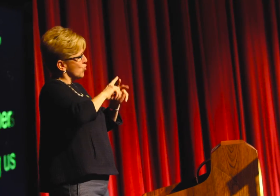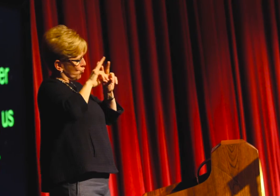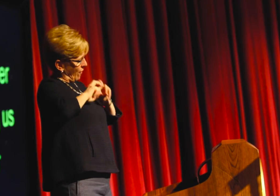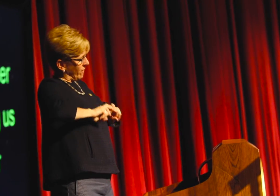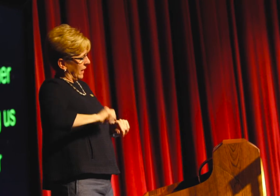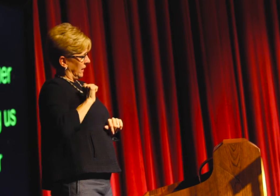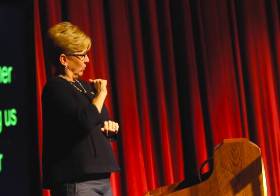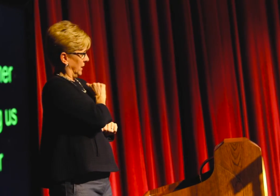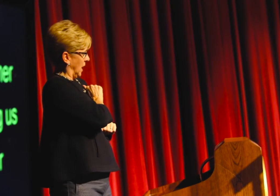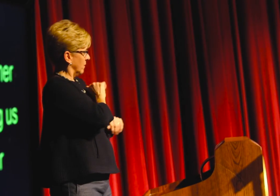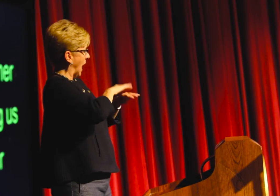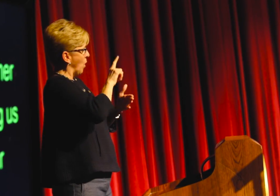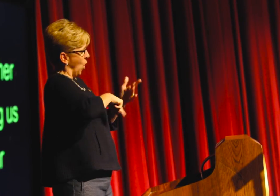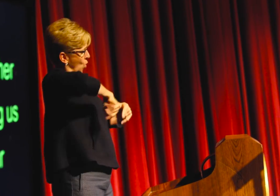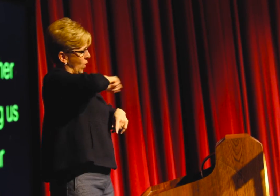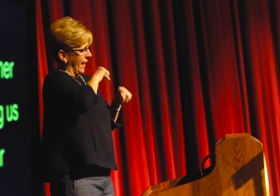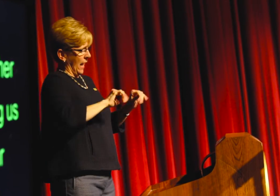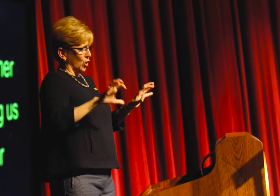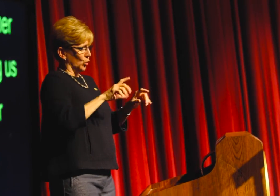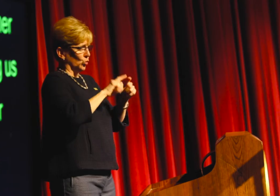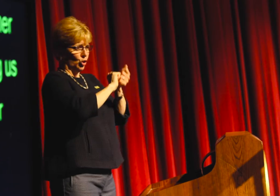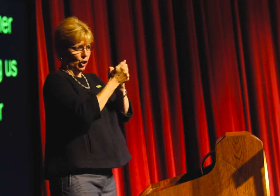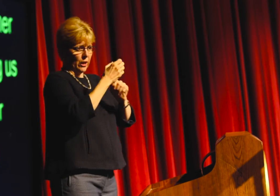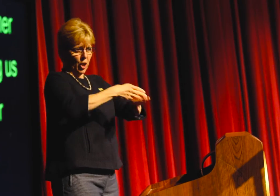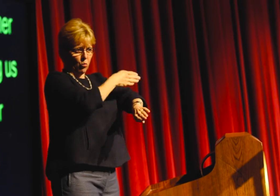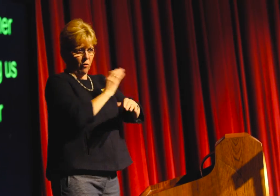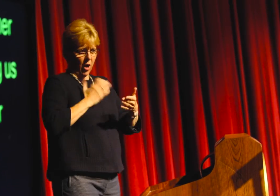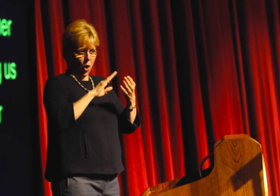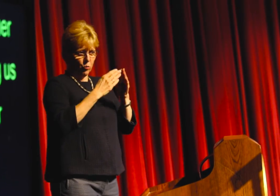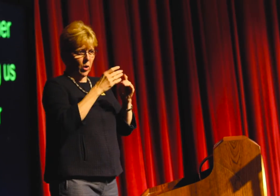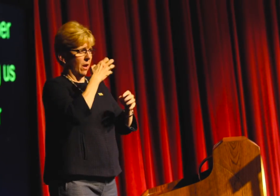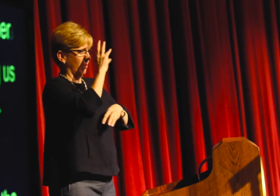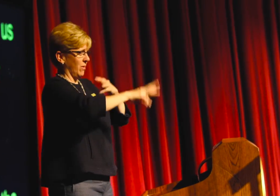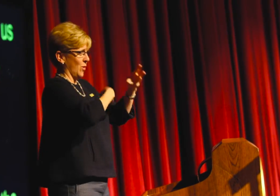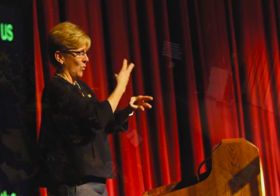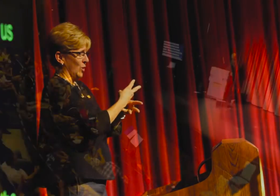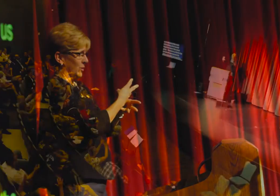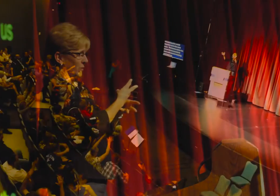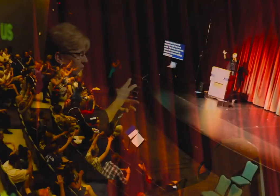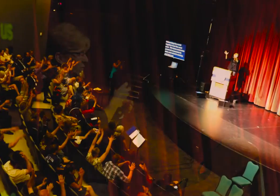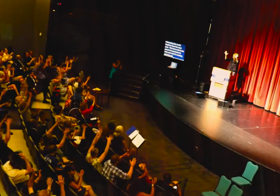We should ask ourselves what we can do to change and improve our community and the world.